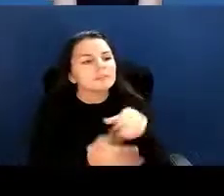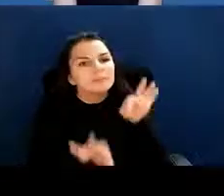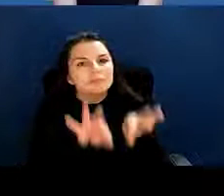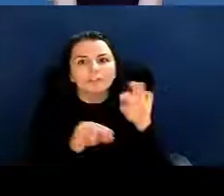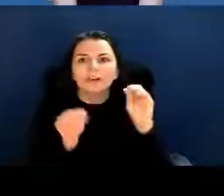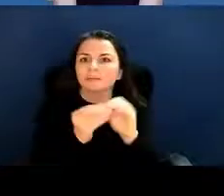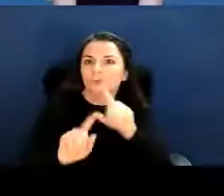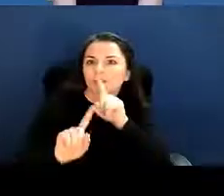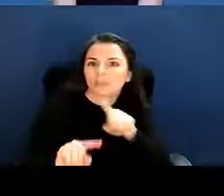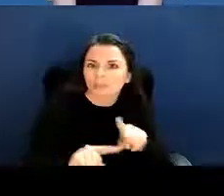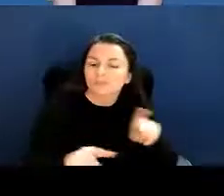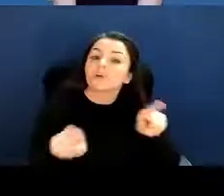in the right place for resources.